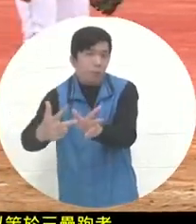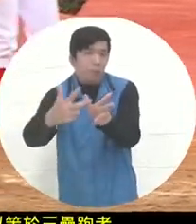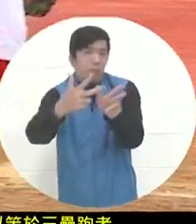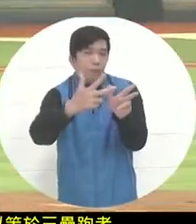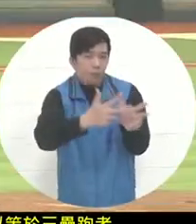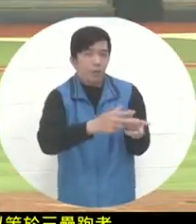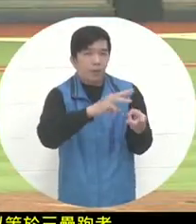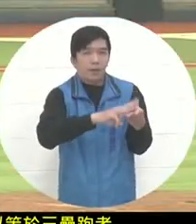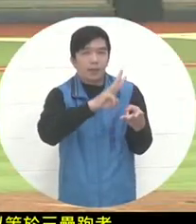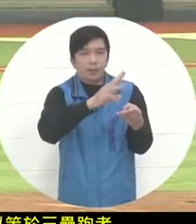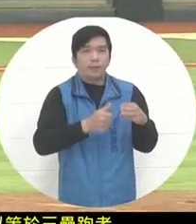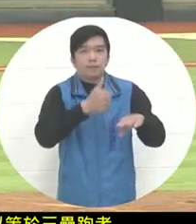to third base. With three outs on the